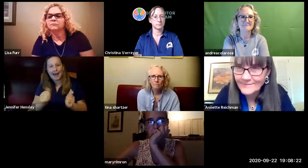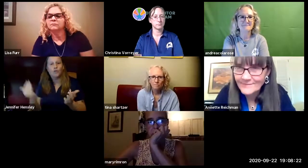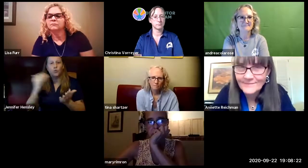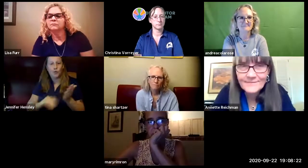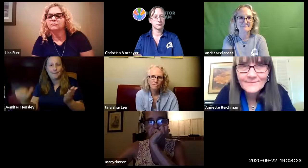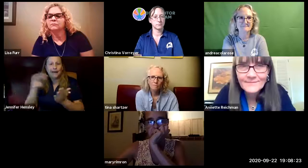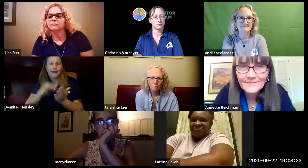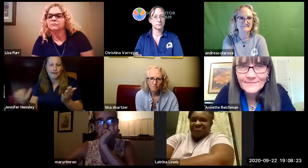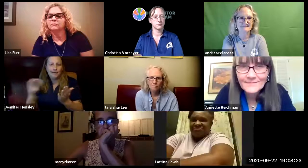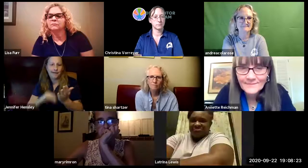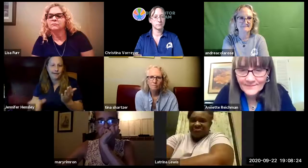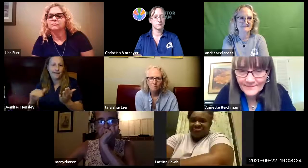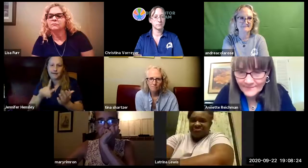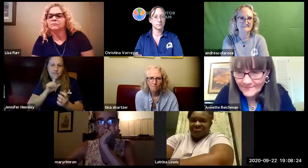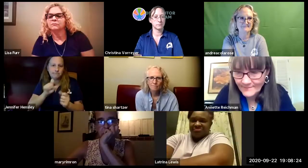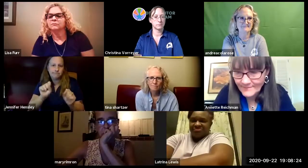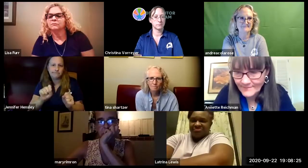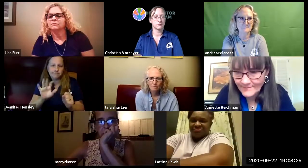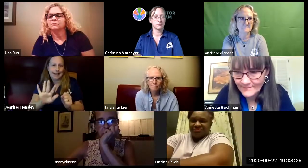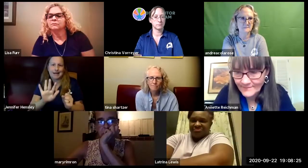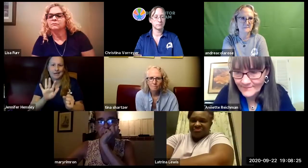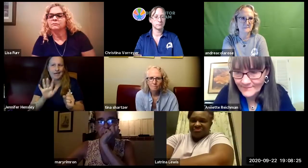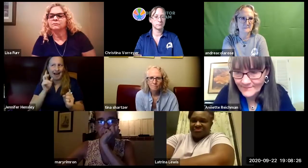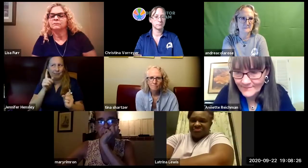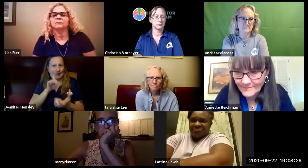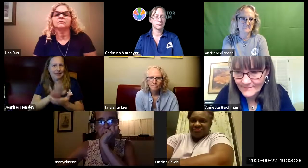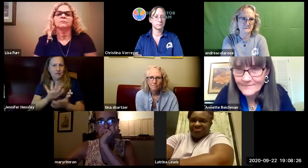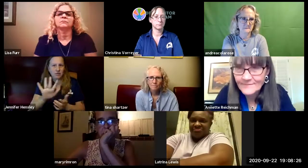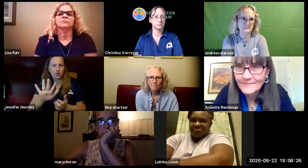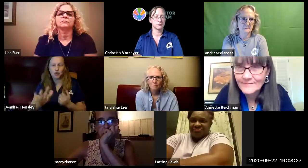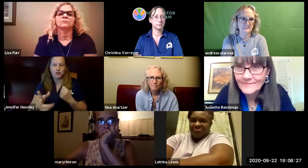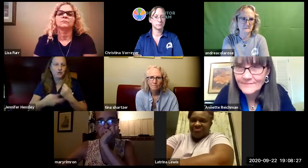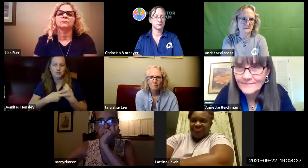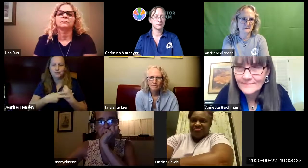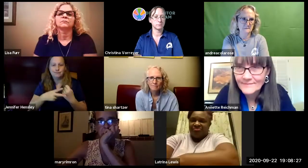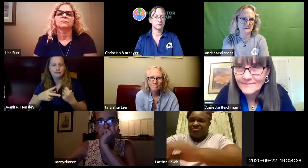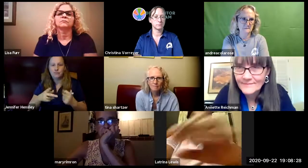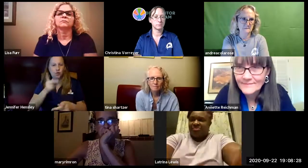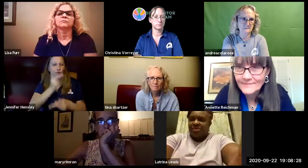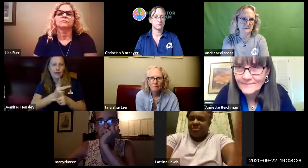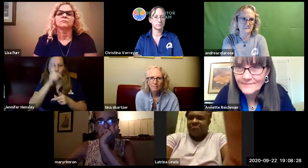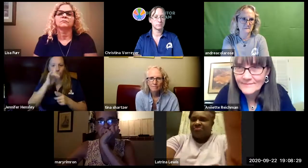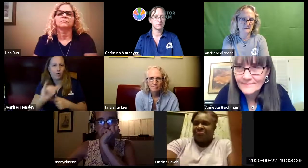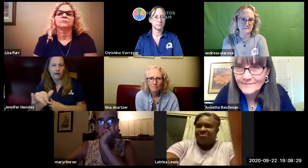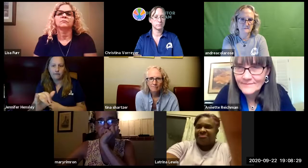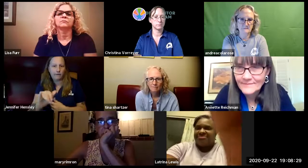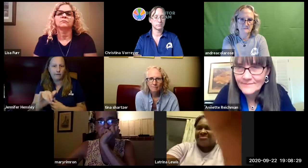you can purchase one class and you can take it